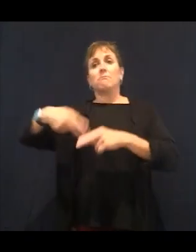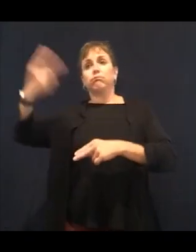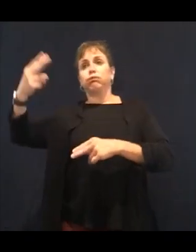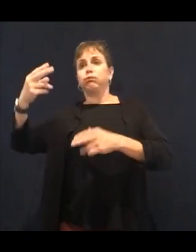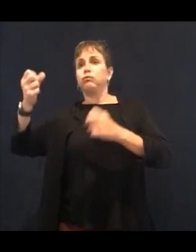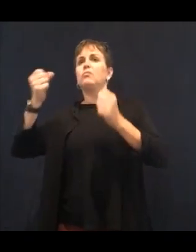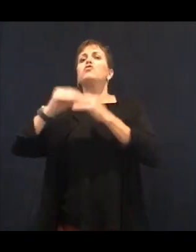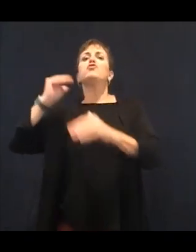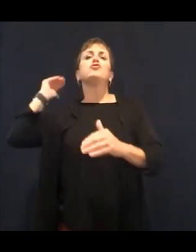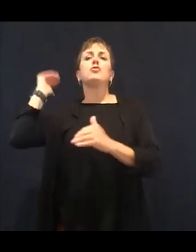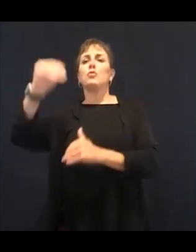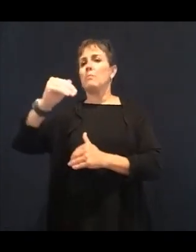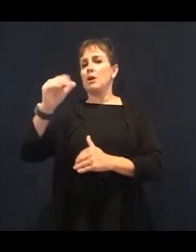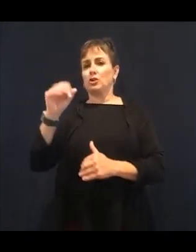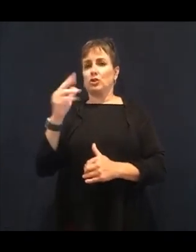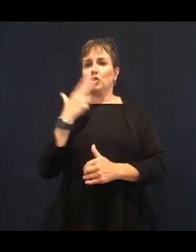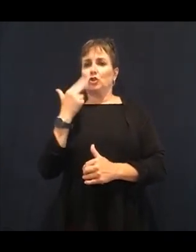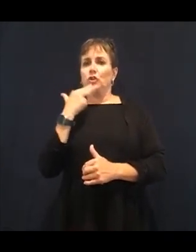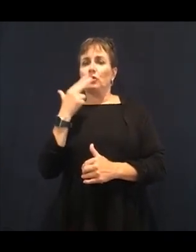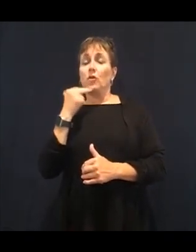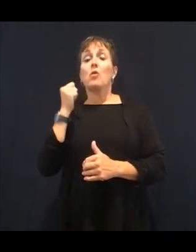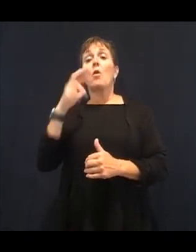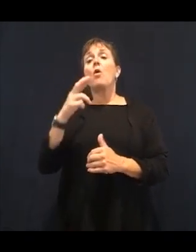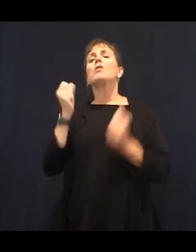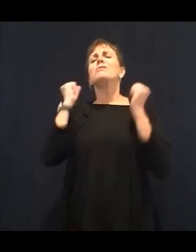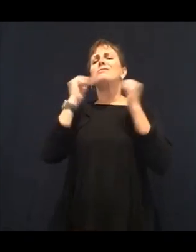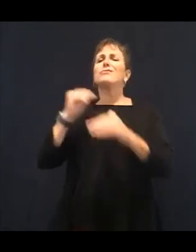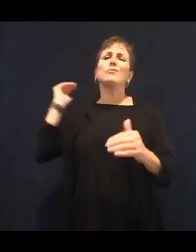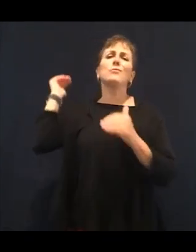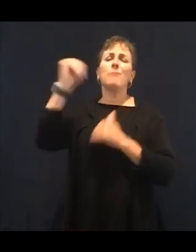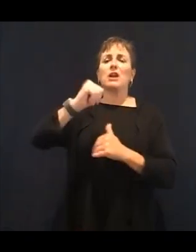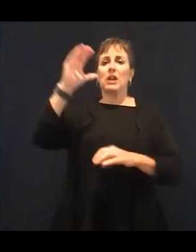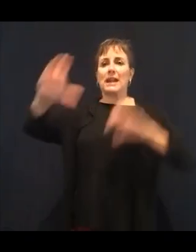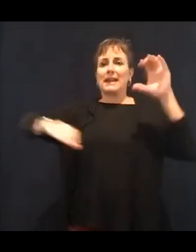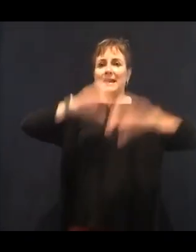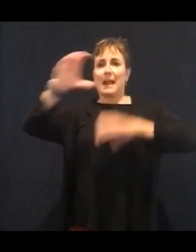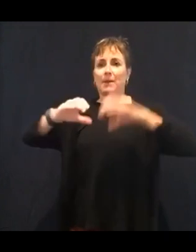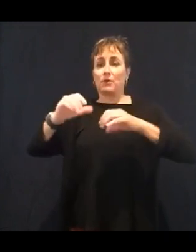in the body. Chemicals, preservatives, artificial